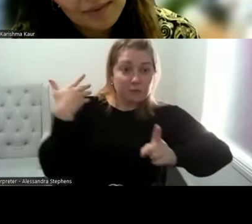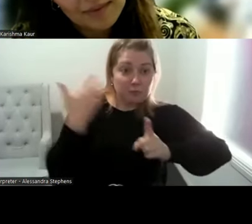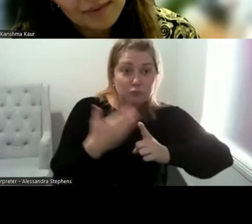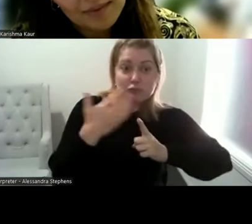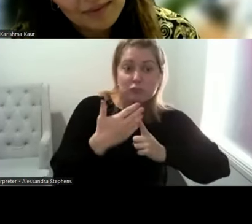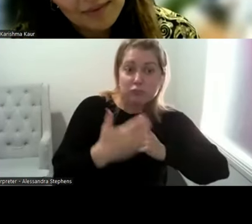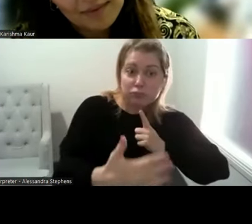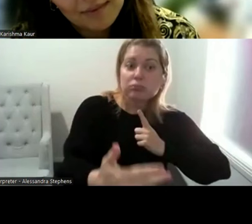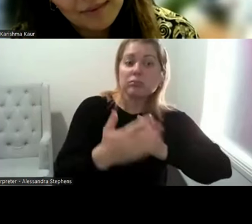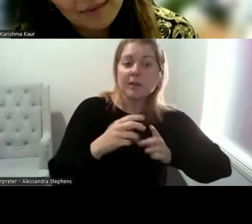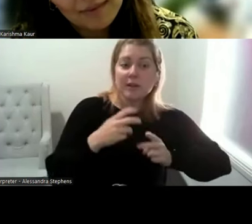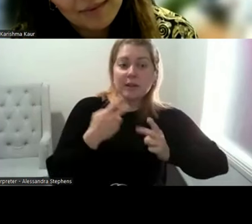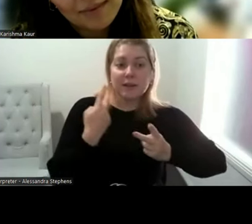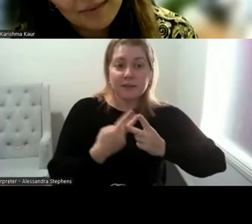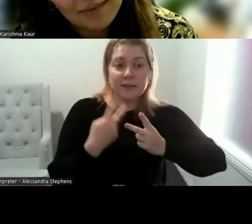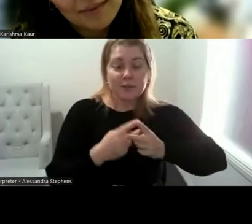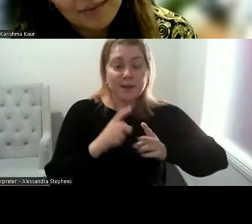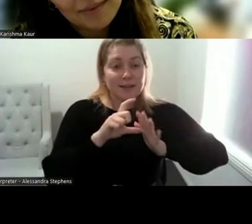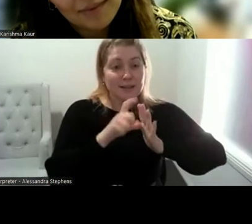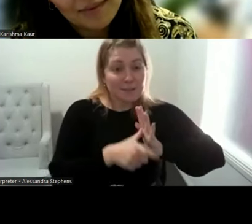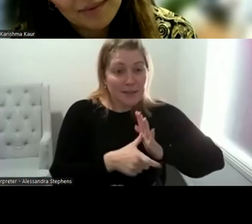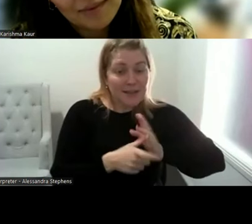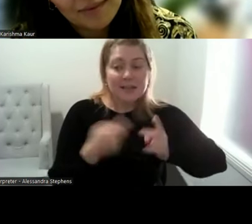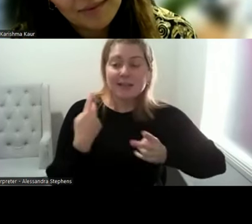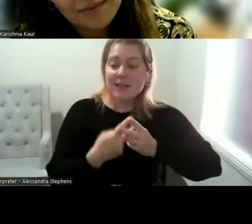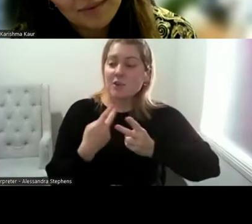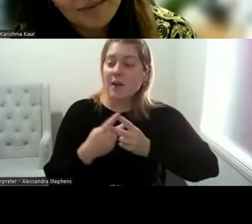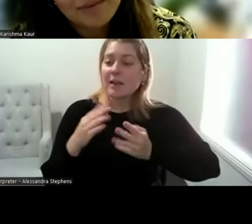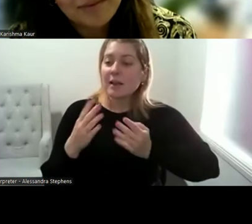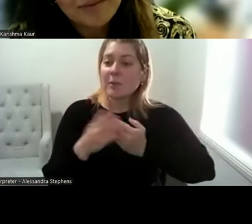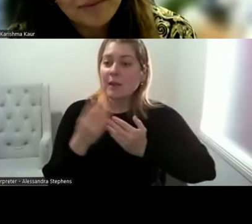with disability, all of the different things. You know, don't rely on the person